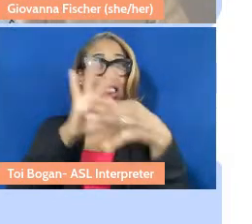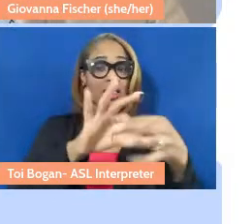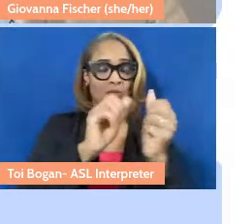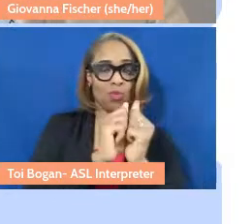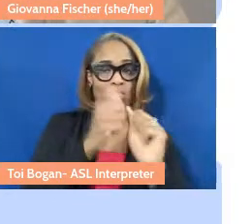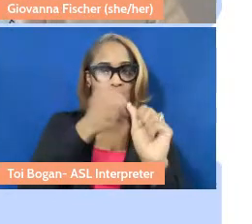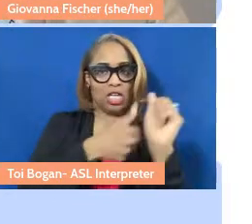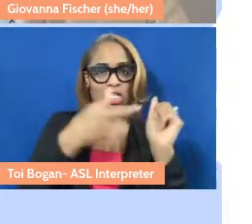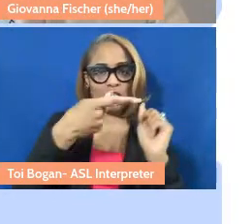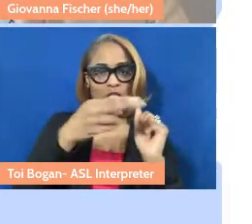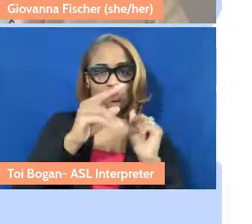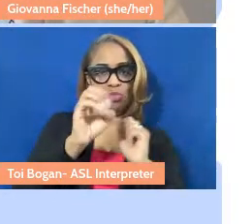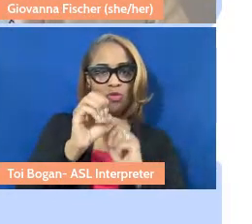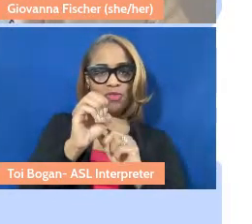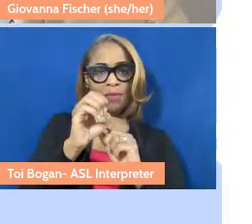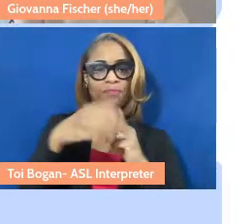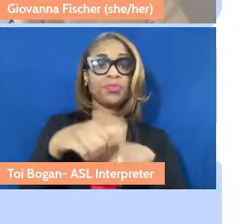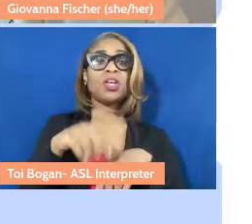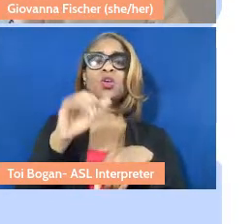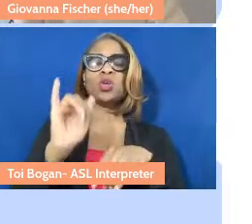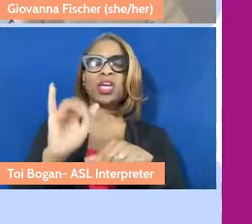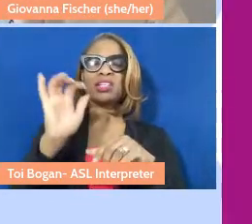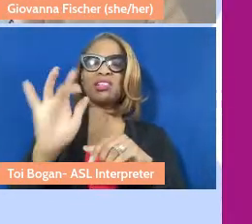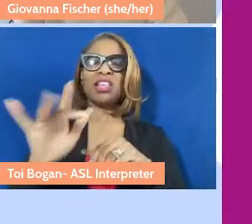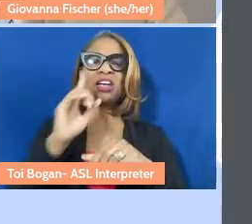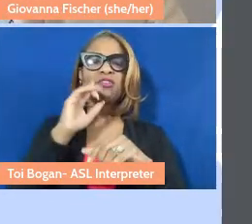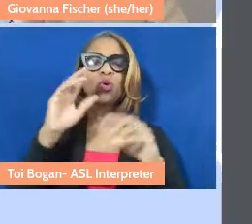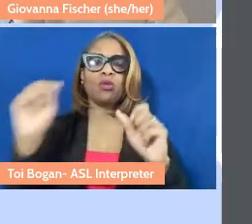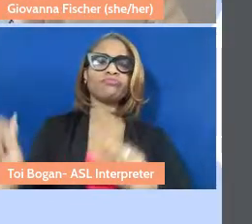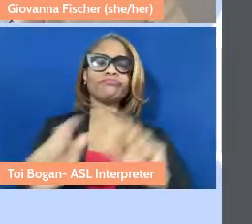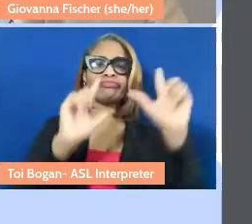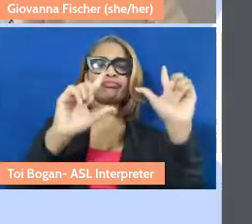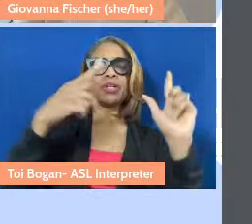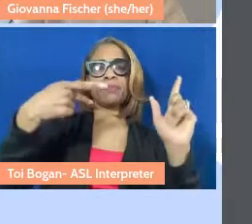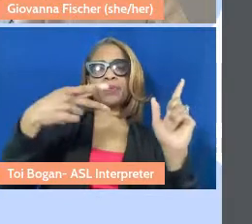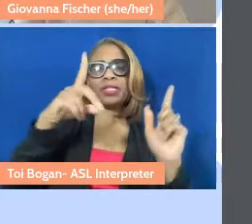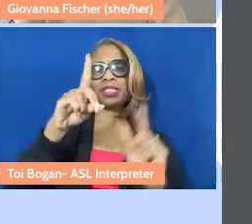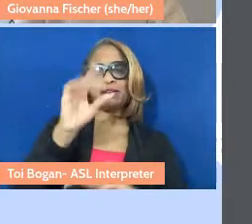You can click here for a PDF version of each learning guide to download.